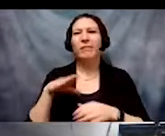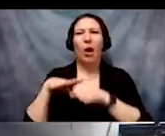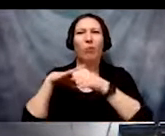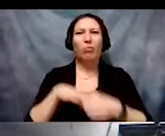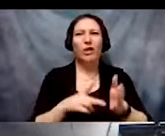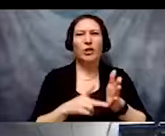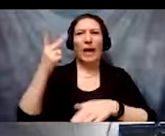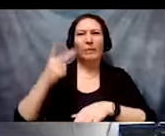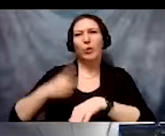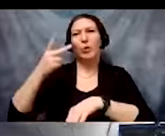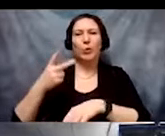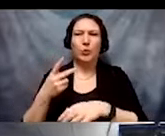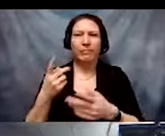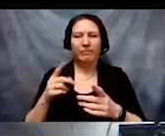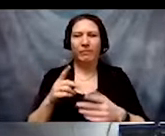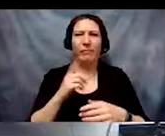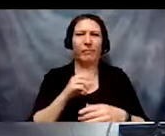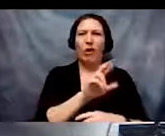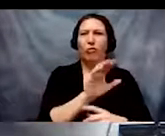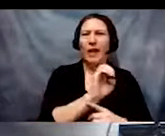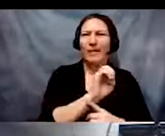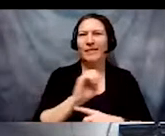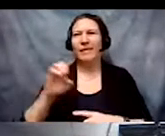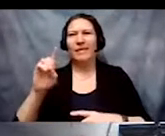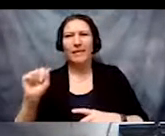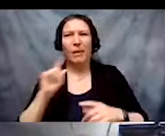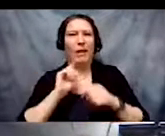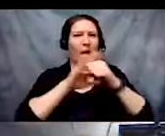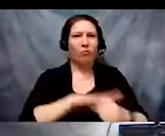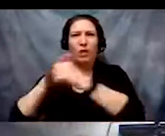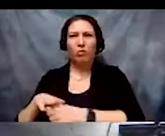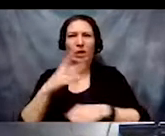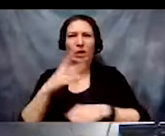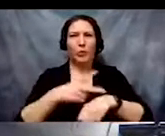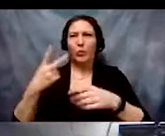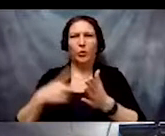it's actually a compounding of oppression when you have multiple